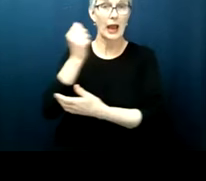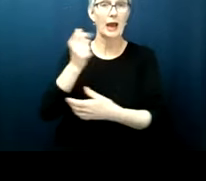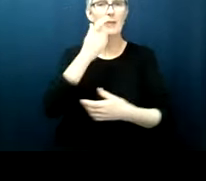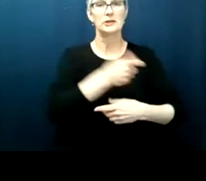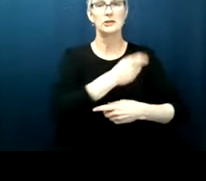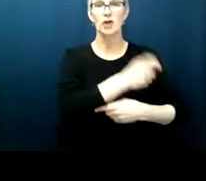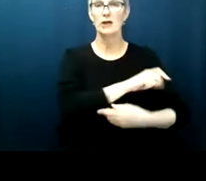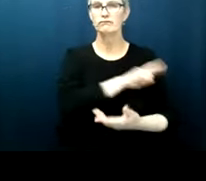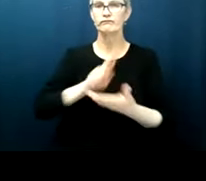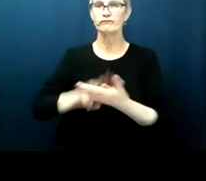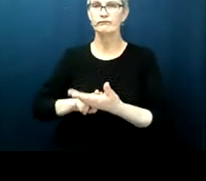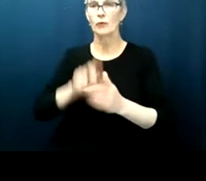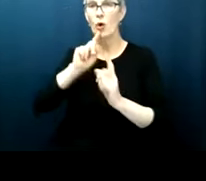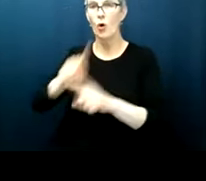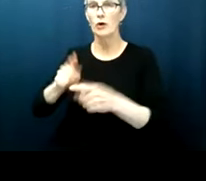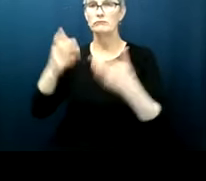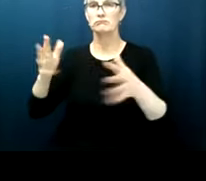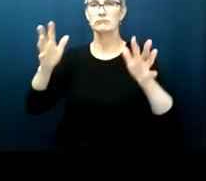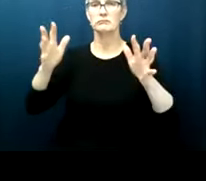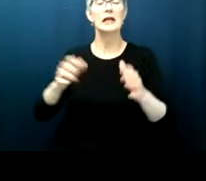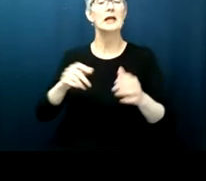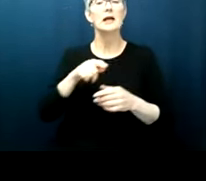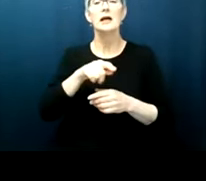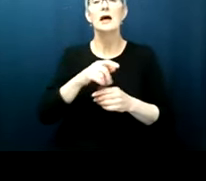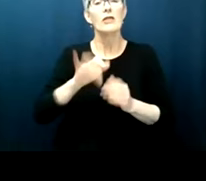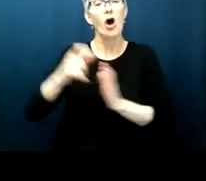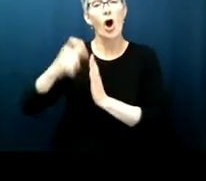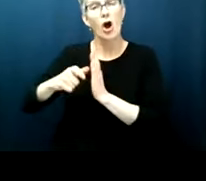about voting rights in that case in that article but when i think about voting rights right now